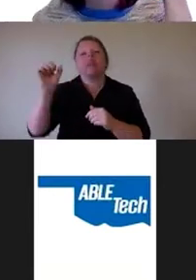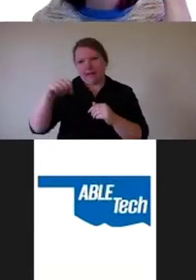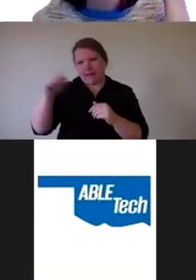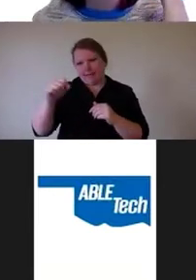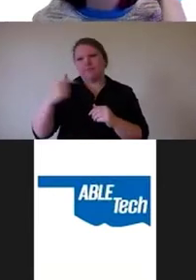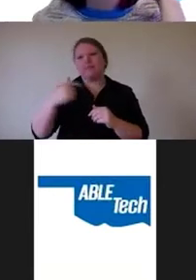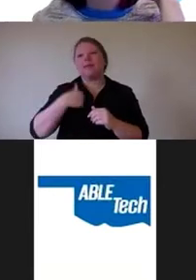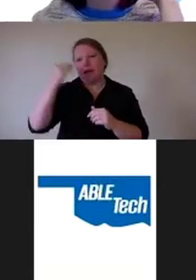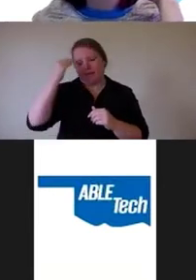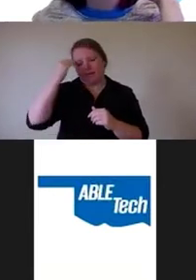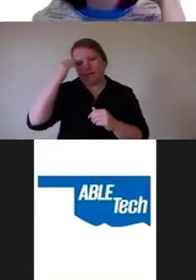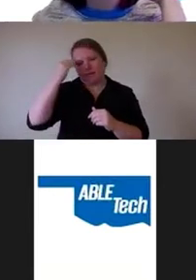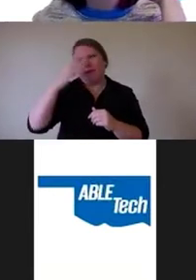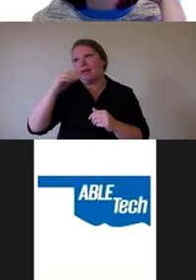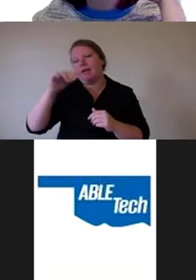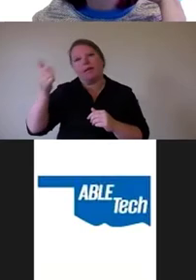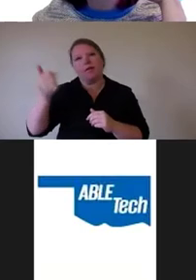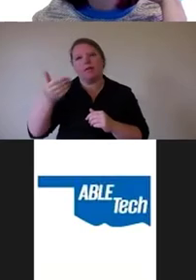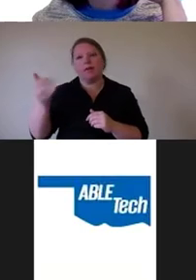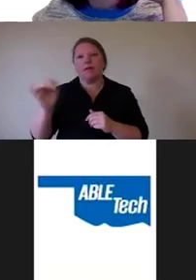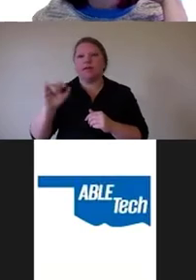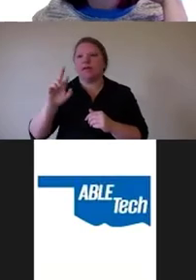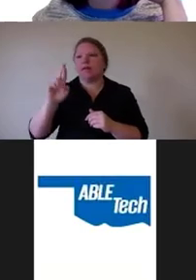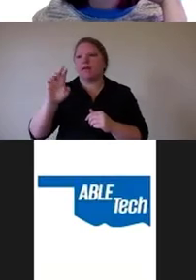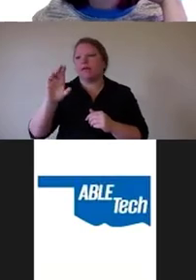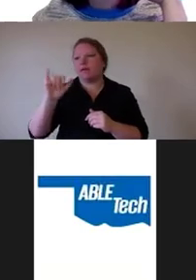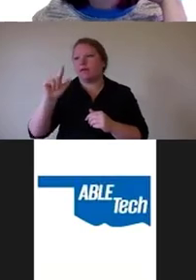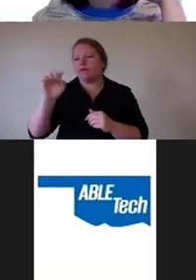a number of other things like recite me.